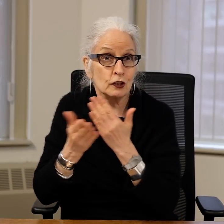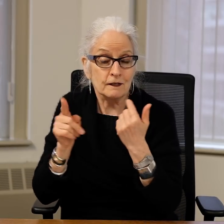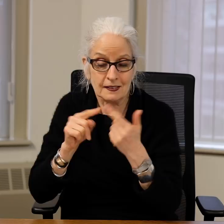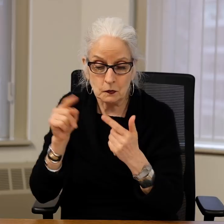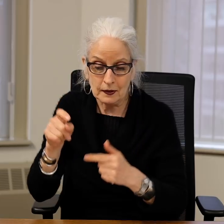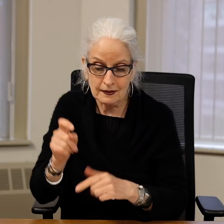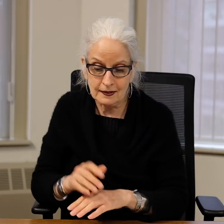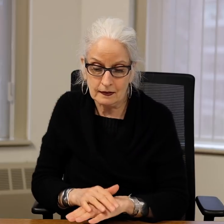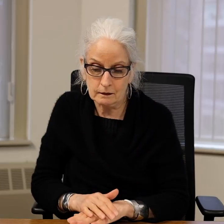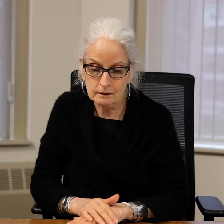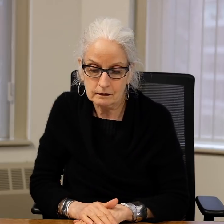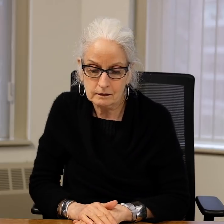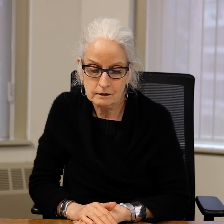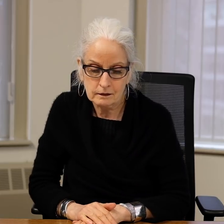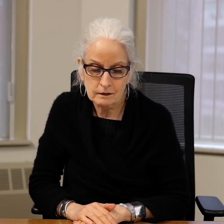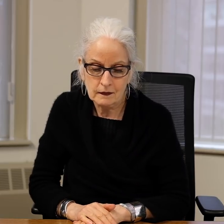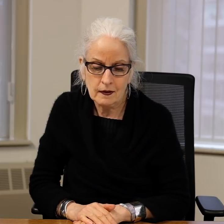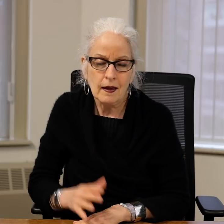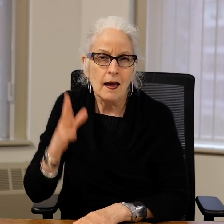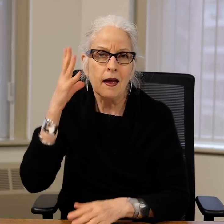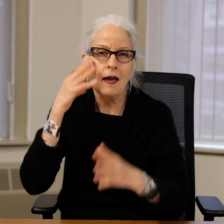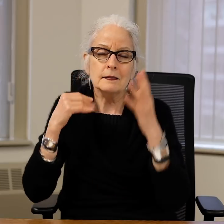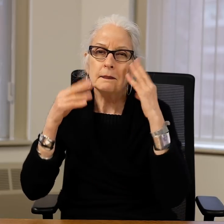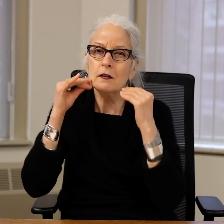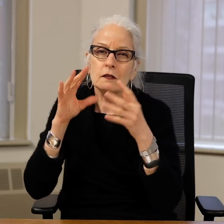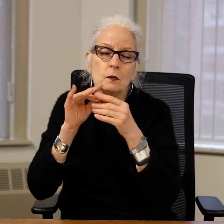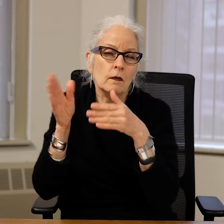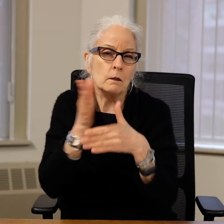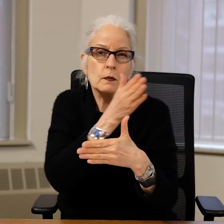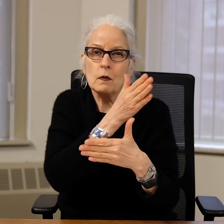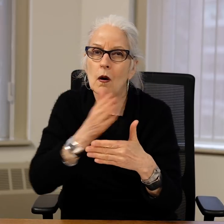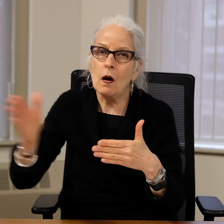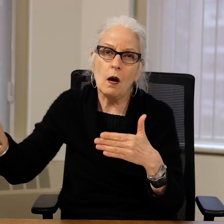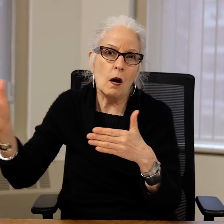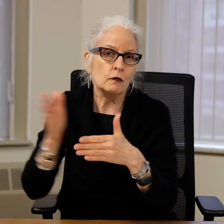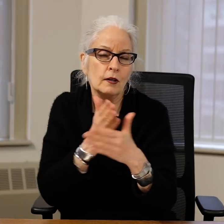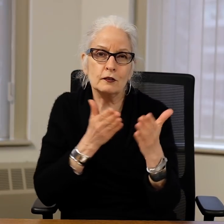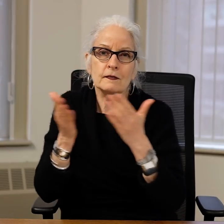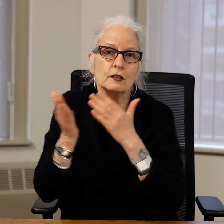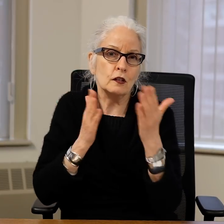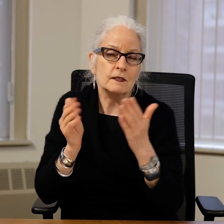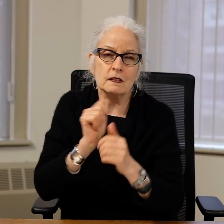Developing and implementing new and necessary programs and services, and experience in a